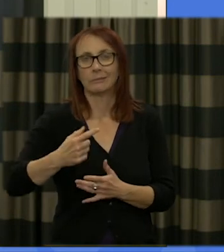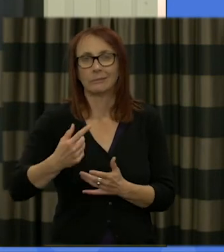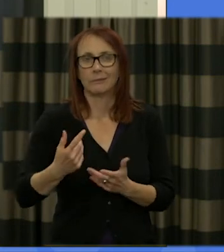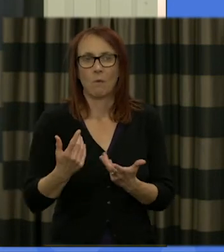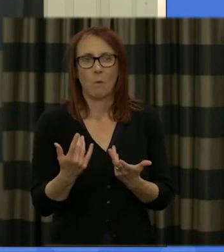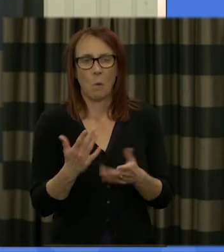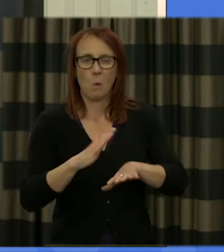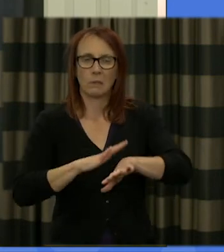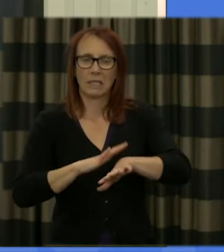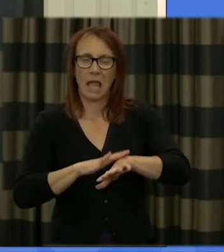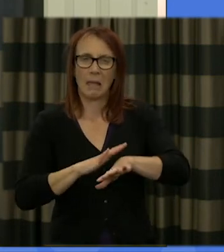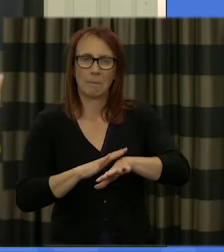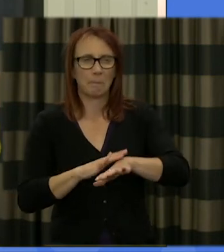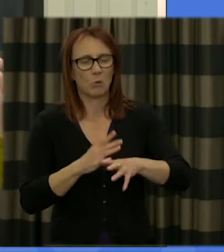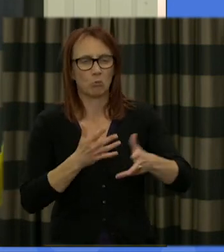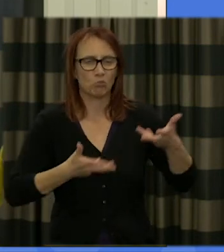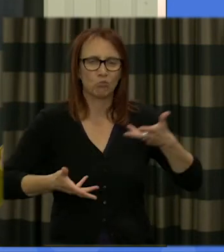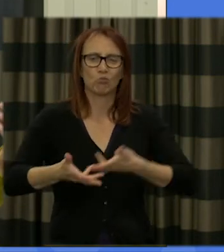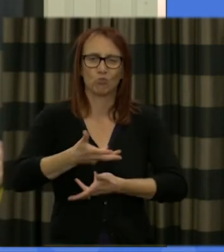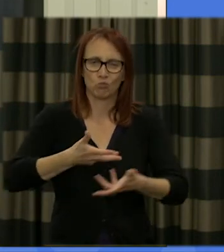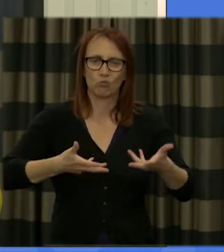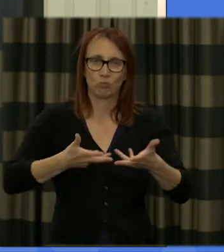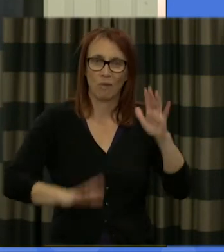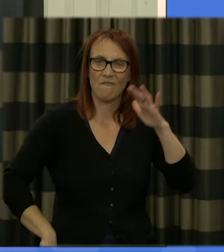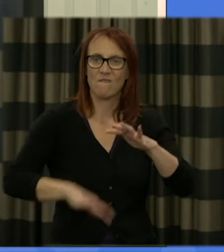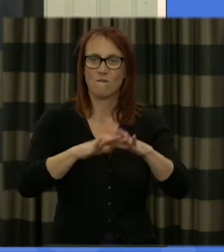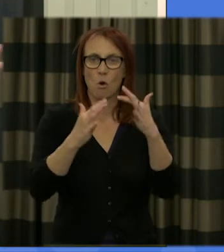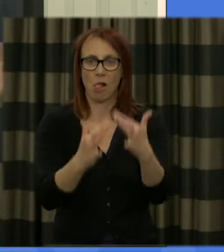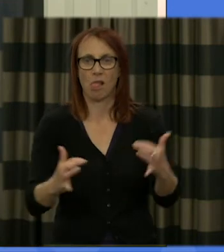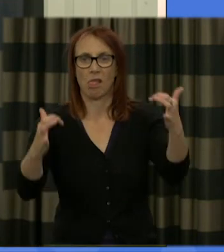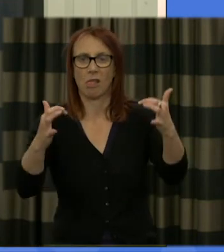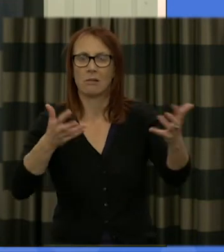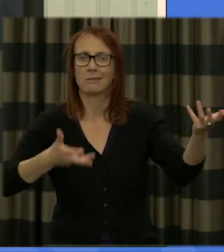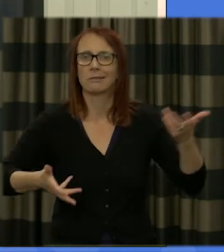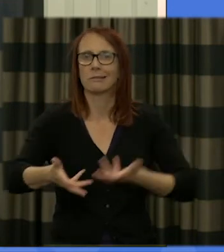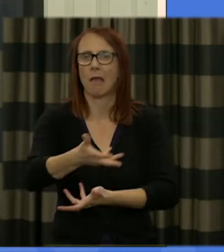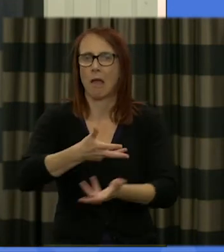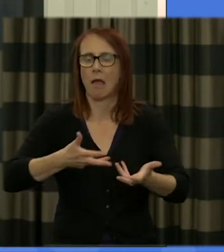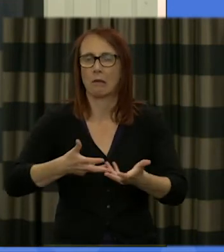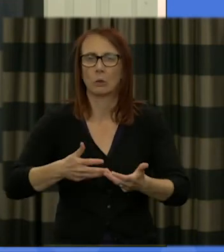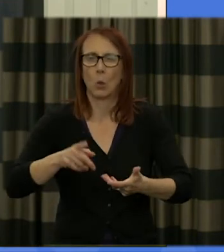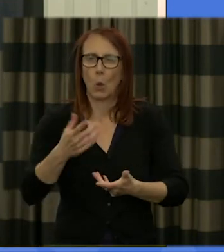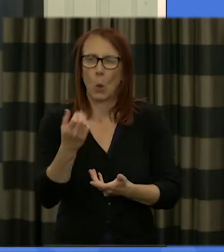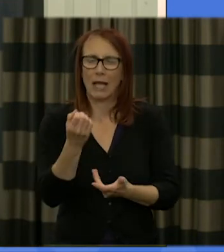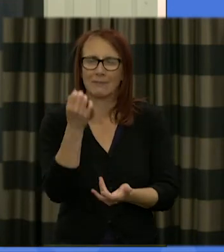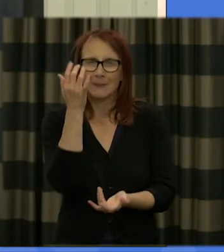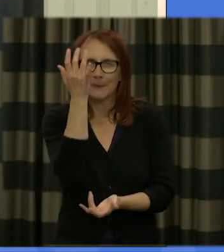look at things and discuss it as an assembly so if there's anything that you have in your minds at the moment that you think that we that the whole